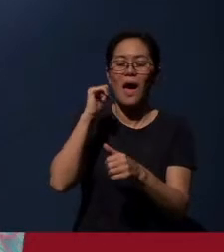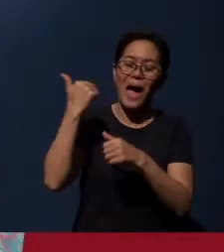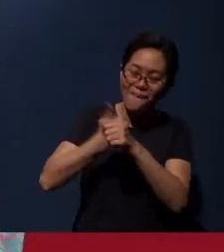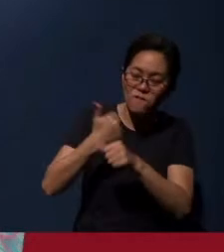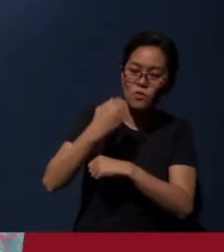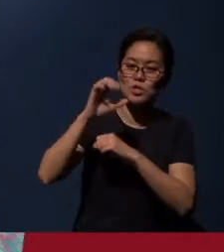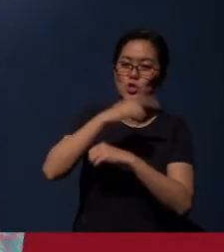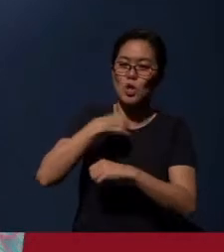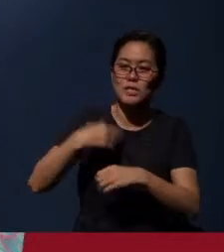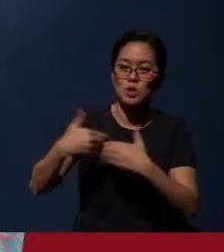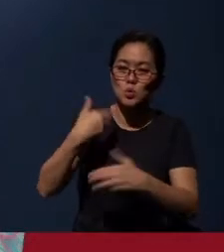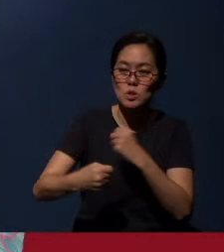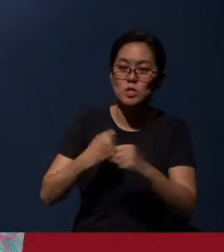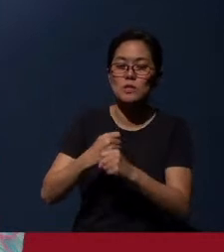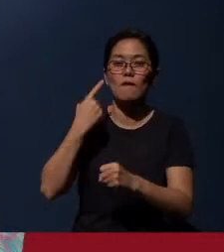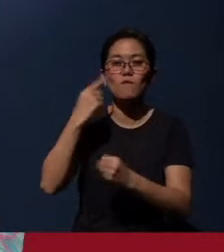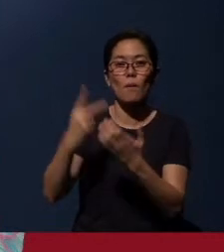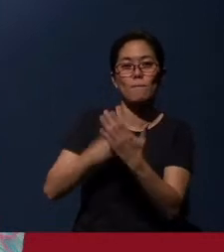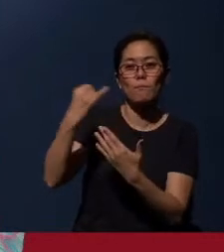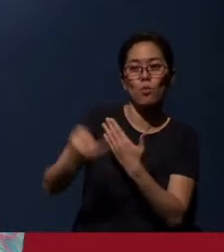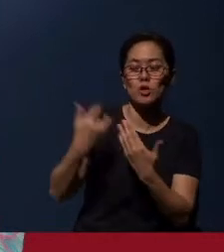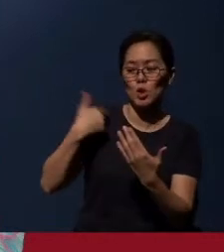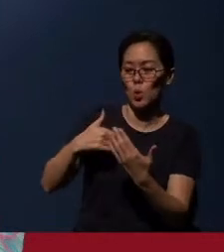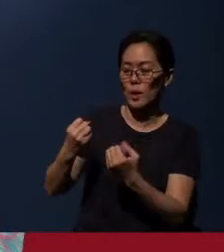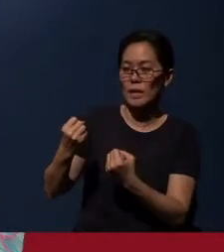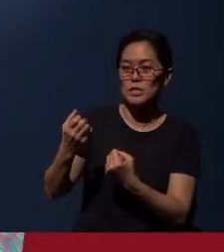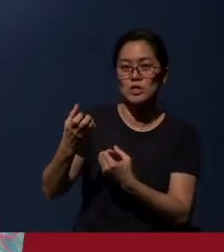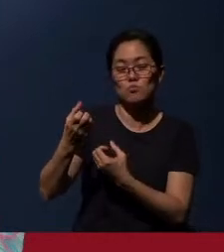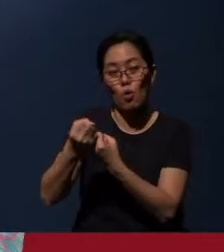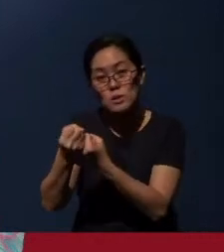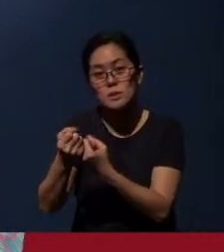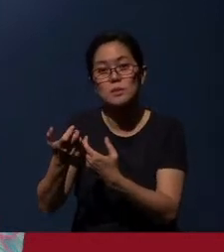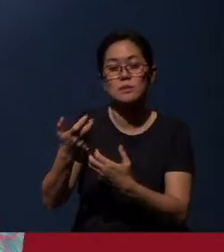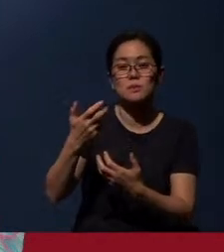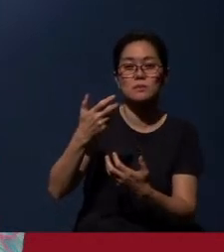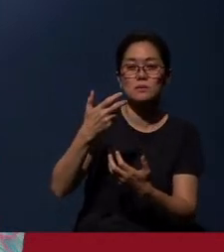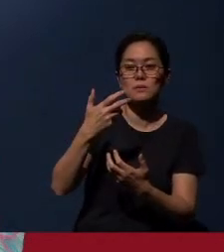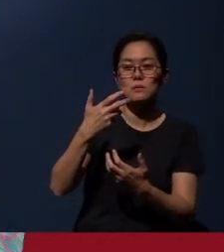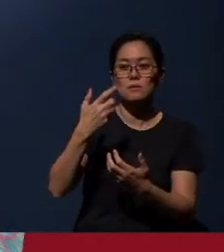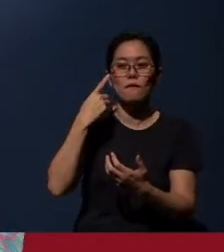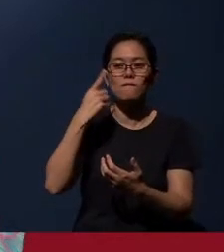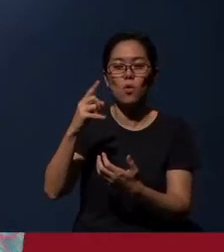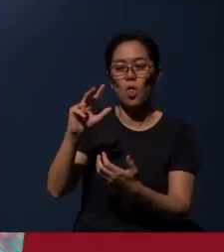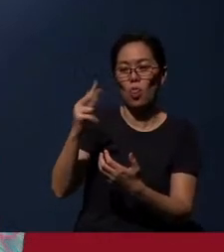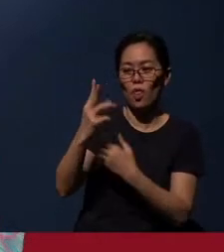for the projects that we sponsor for the third-world countries